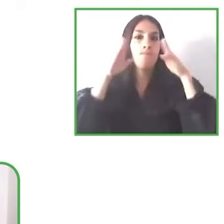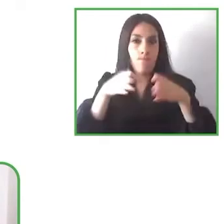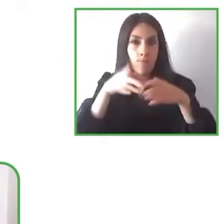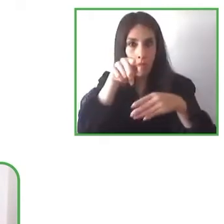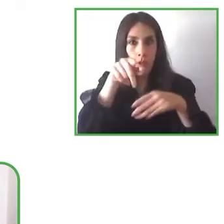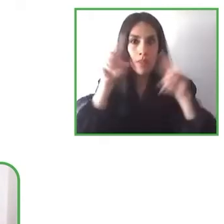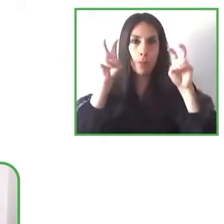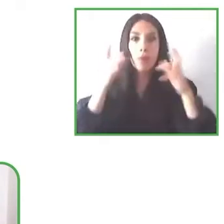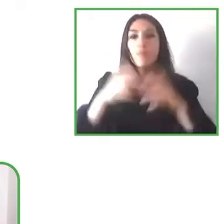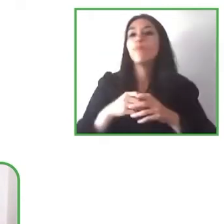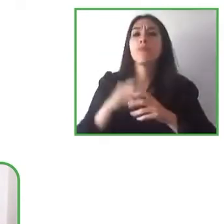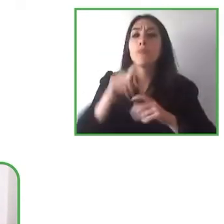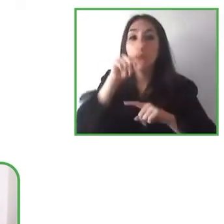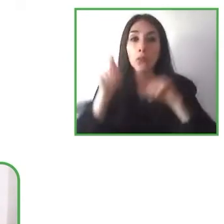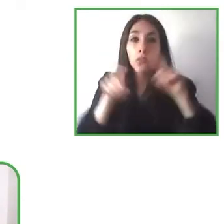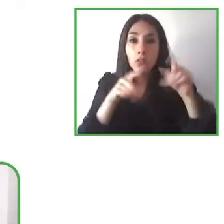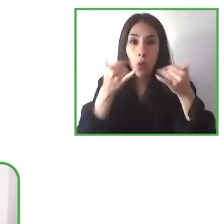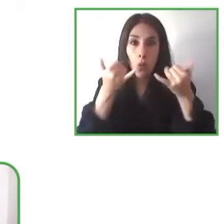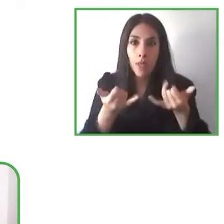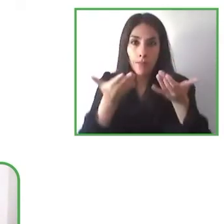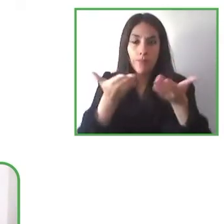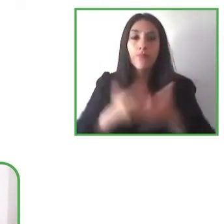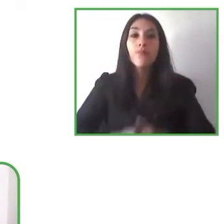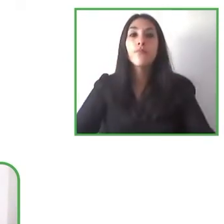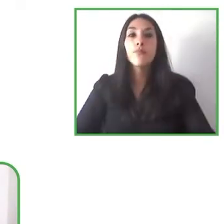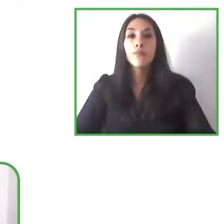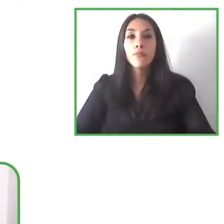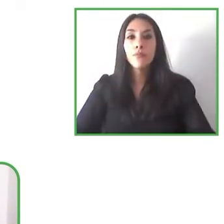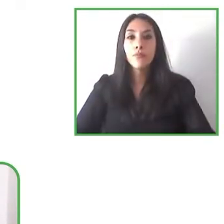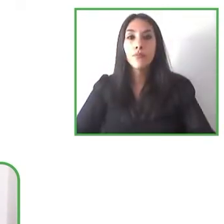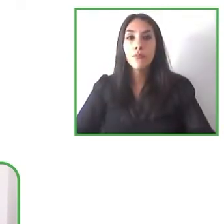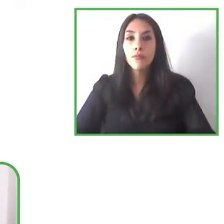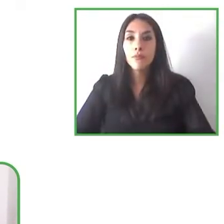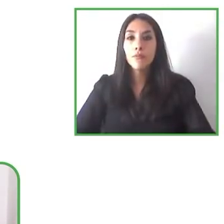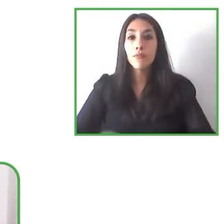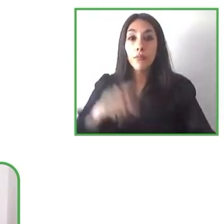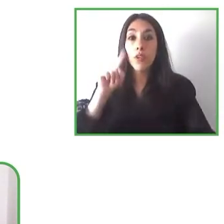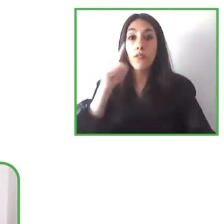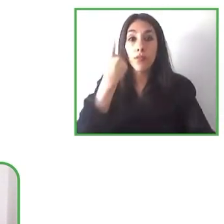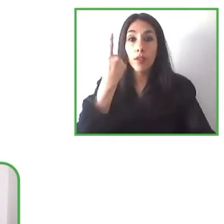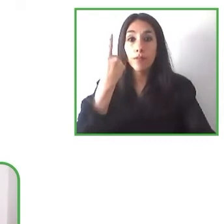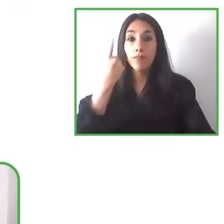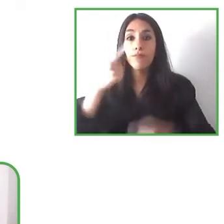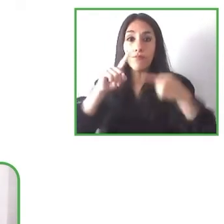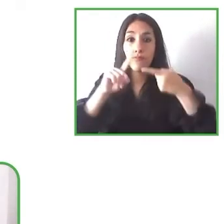very specific questions for you. The first question: do you think it's possible to